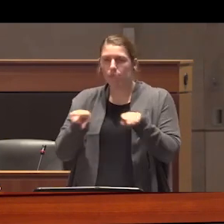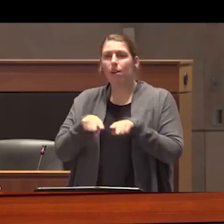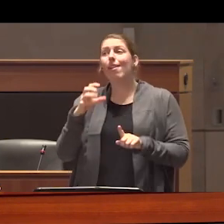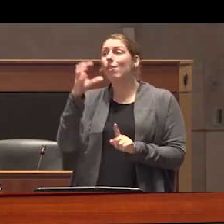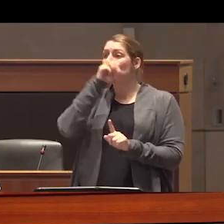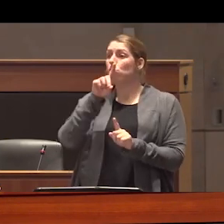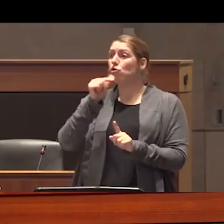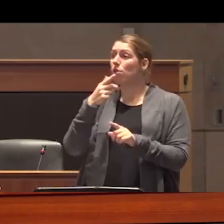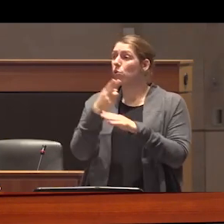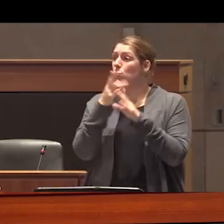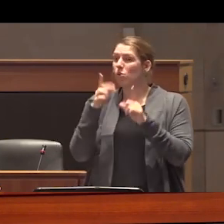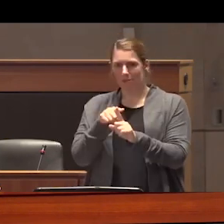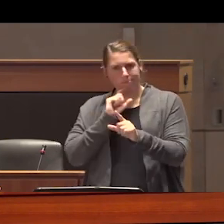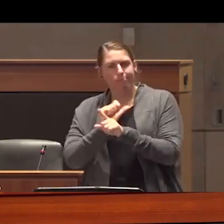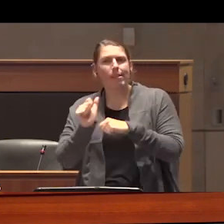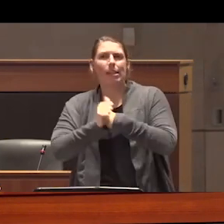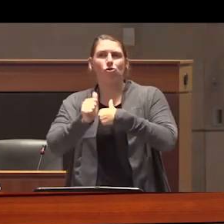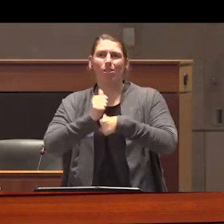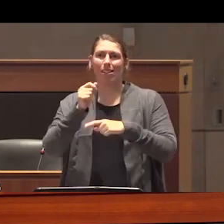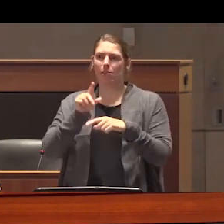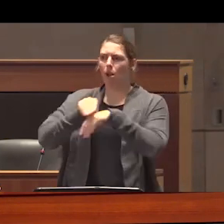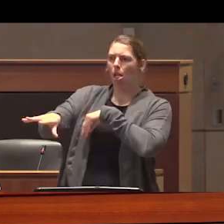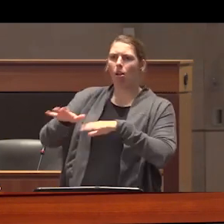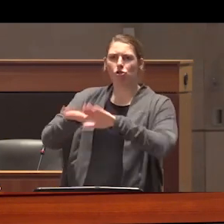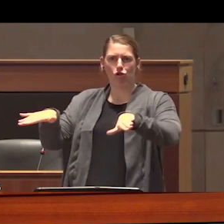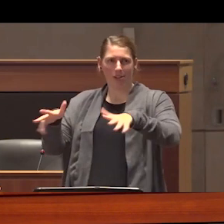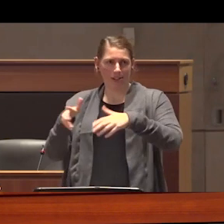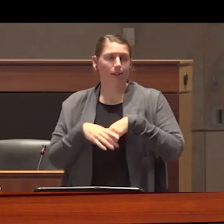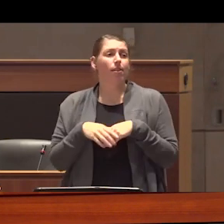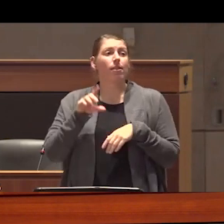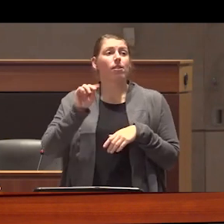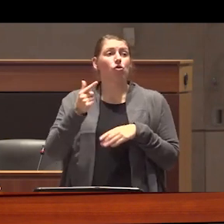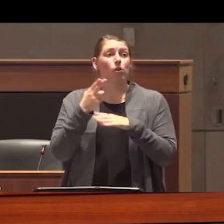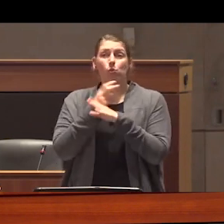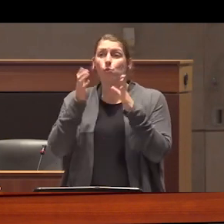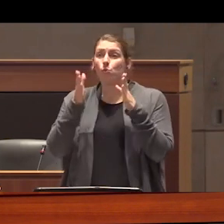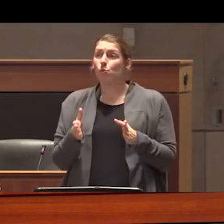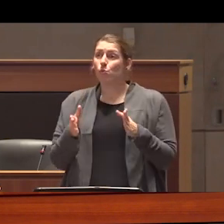drug users are inherently dangerous especially to children that drug users undermine commercial